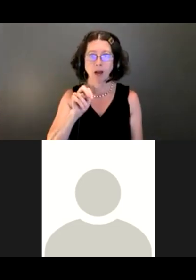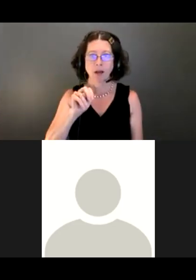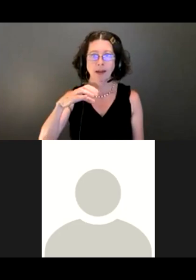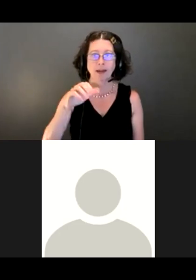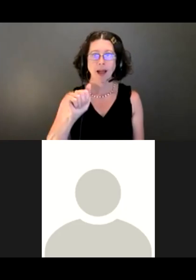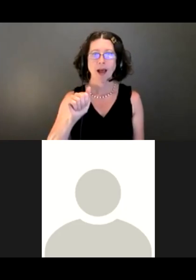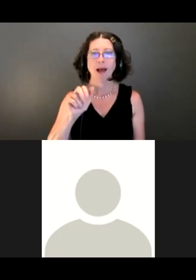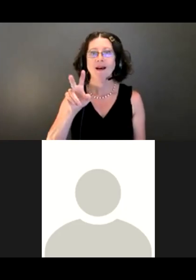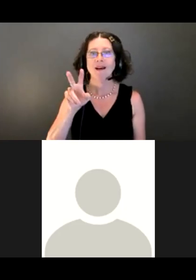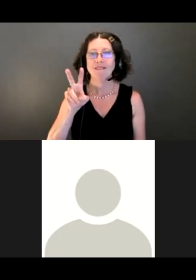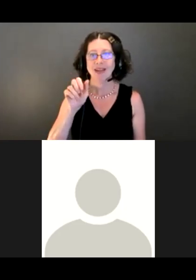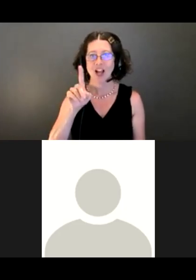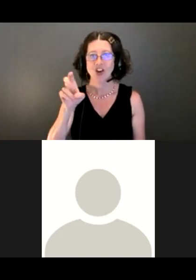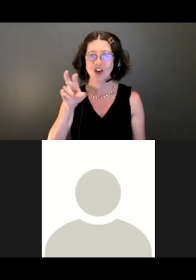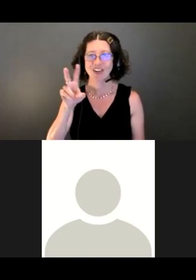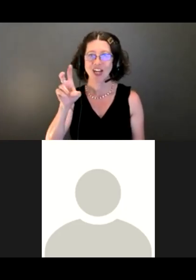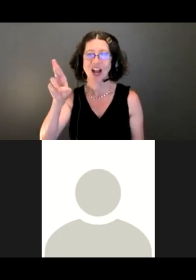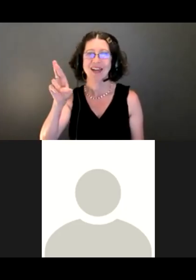You're going to hate this, but I need to spell my email.